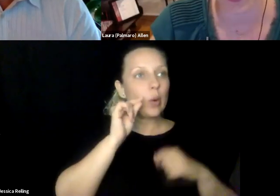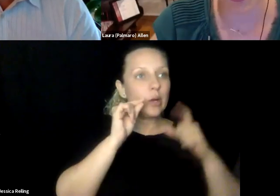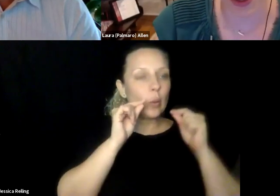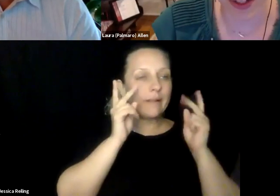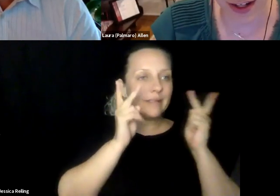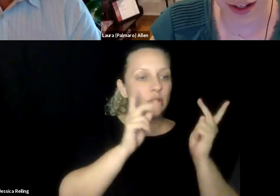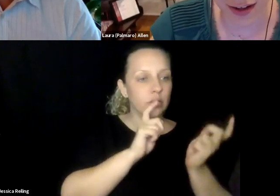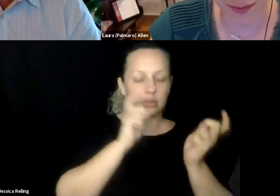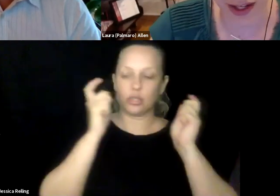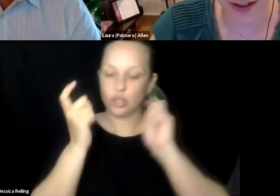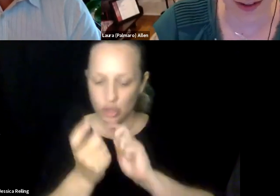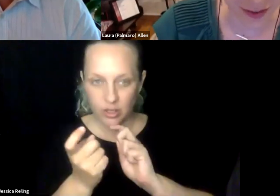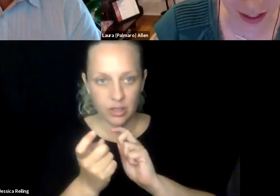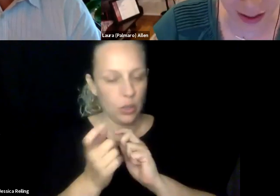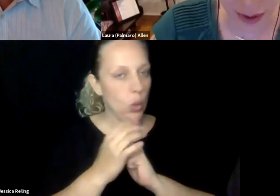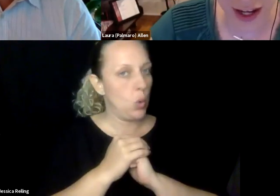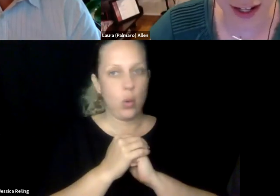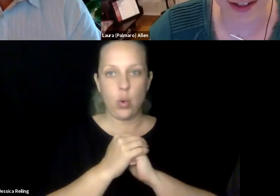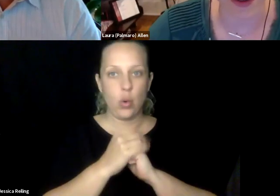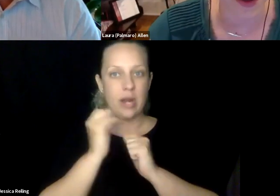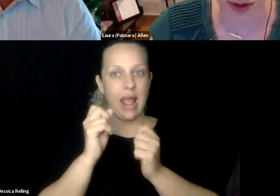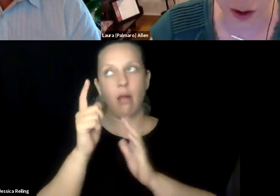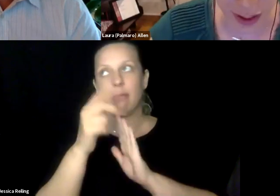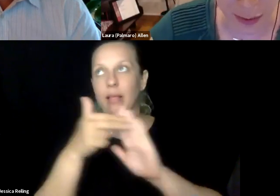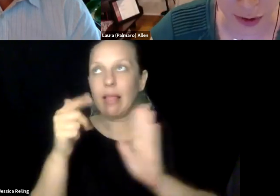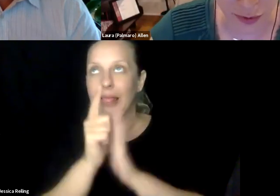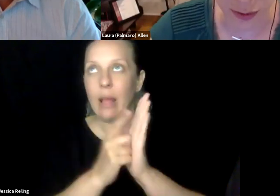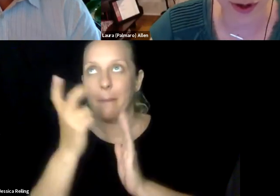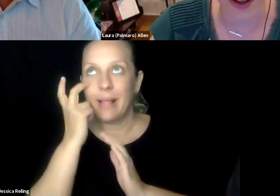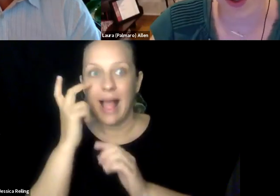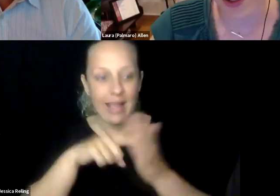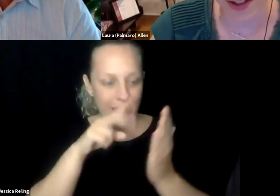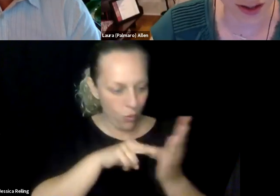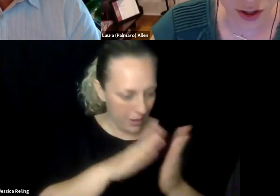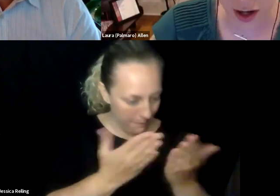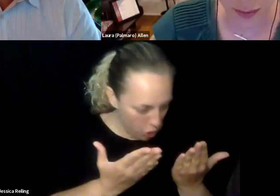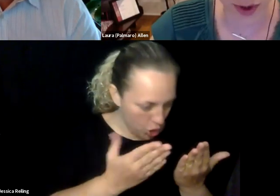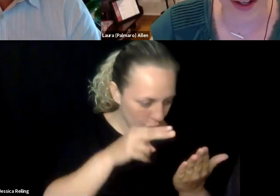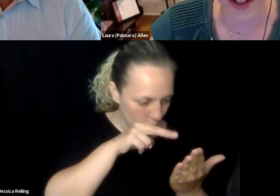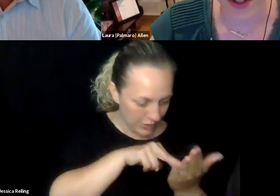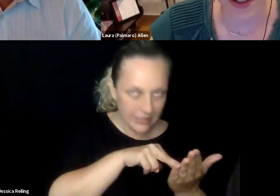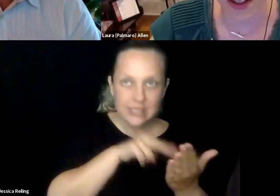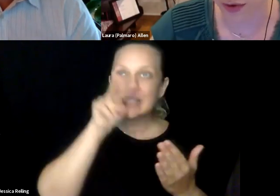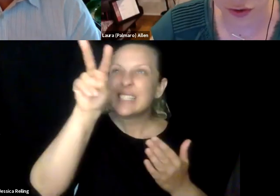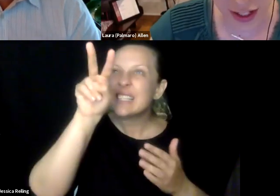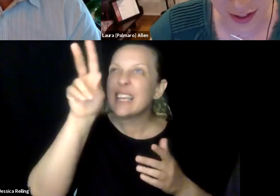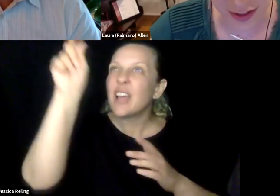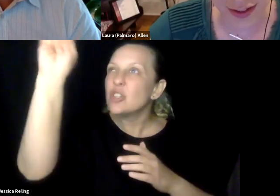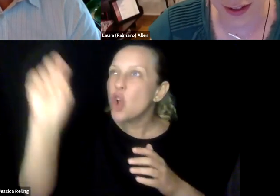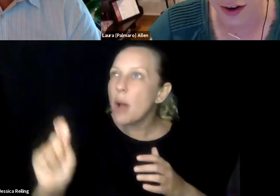school, and went from being able to have typical 20/20 vision to all of a sudden being legally